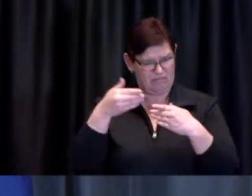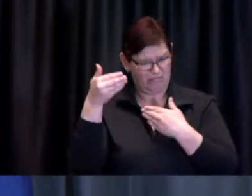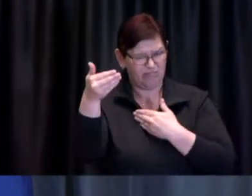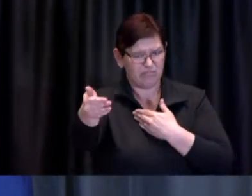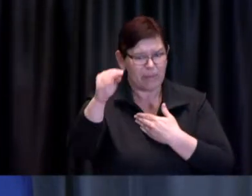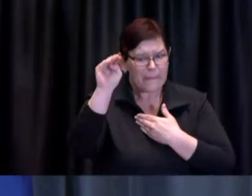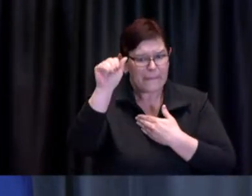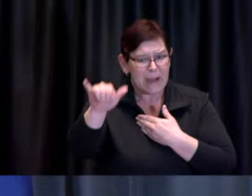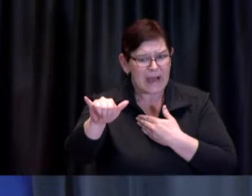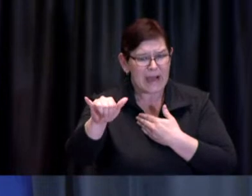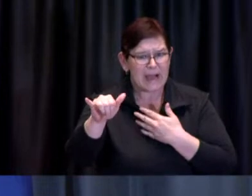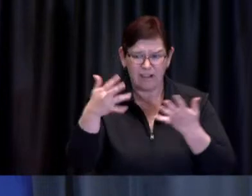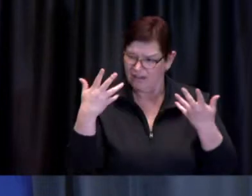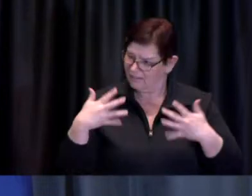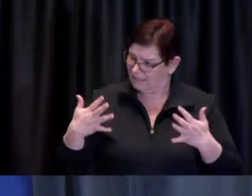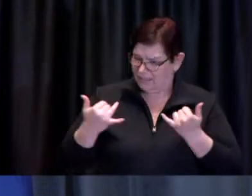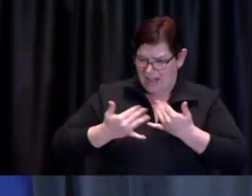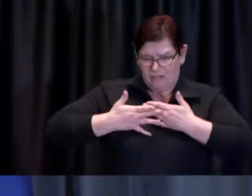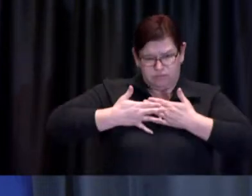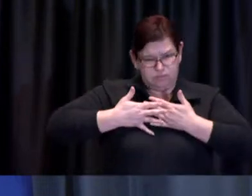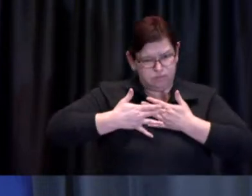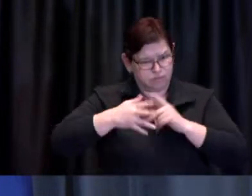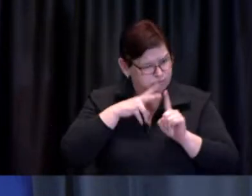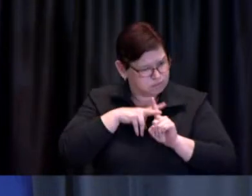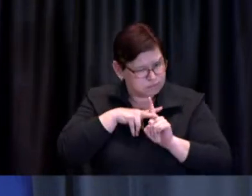Between 8 o'clock this morning and 3 o'clock this afternoon,